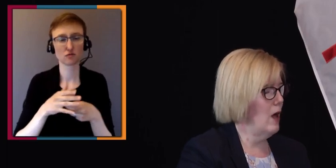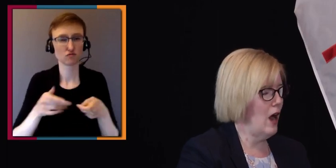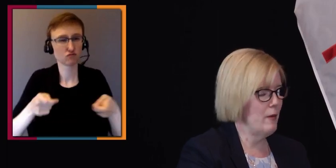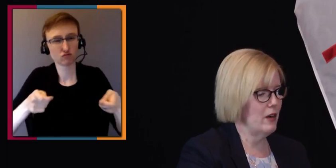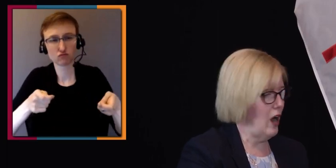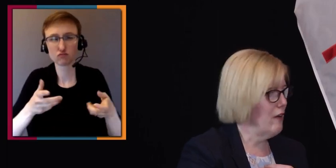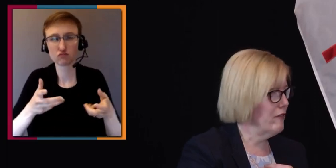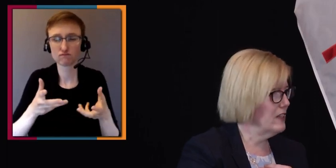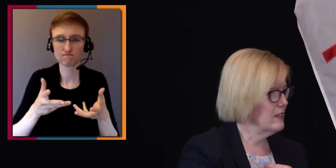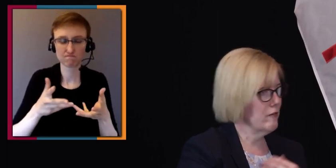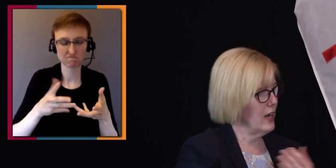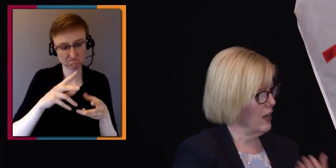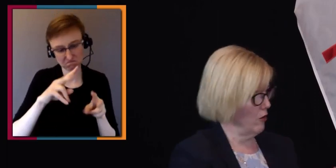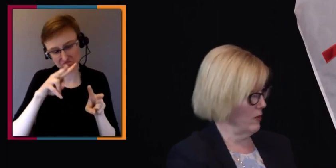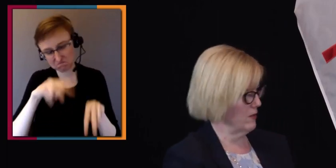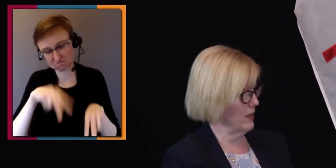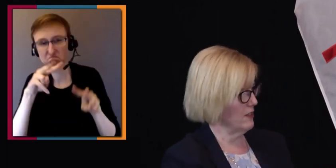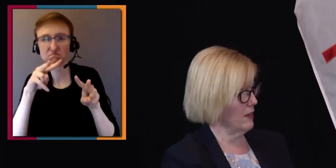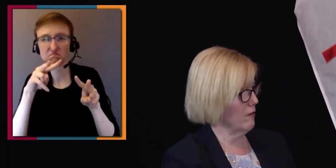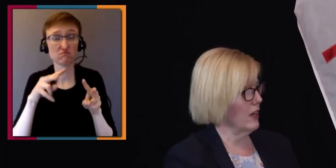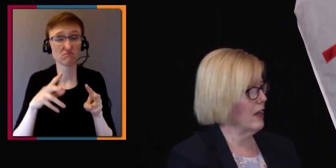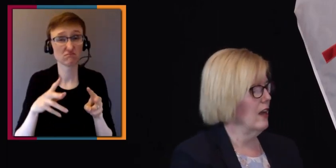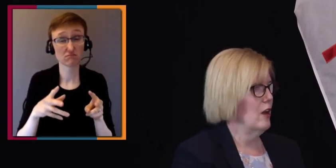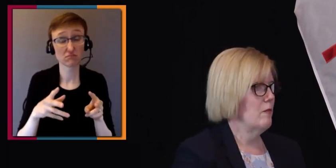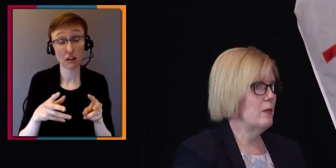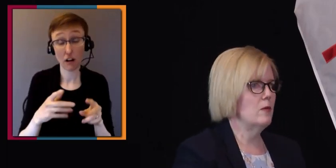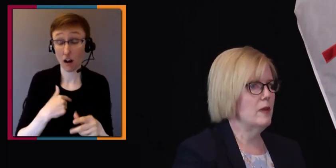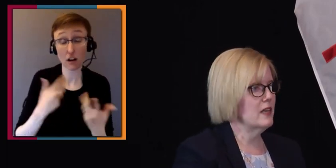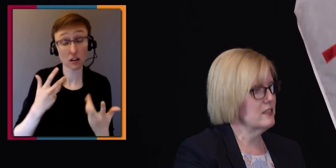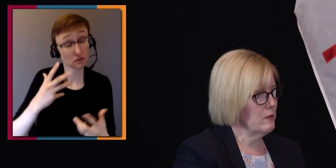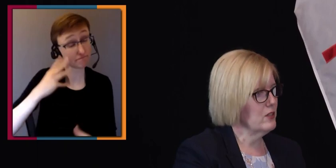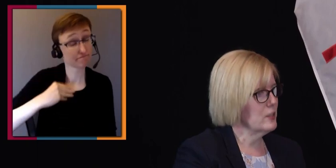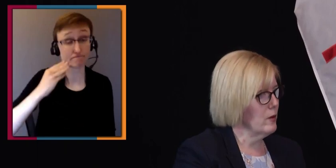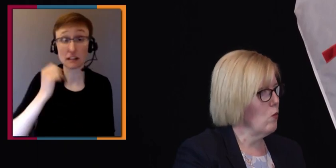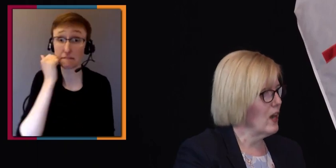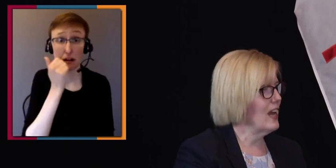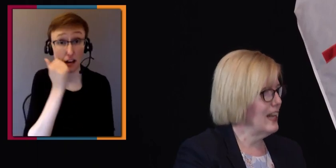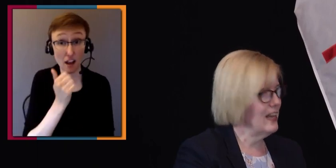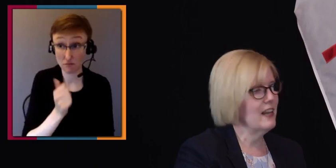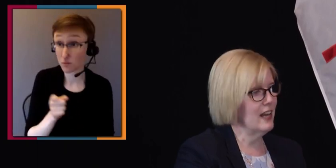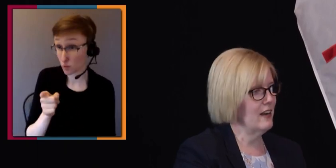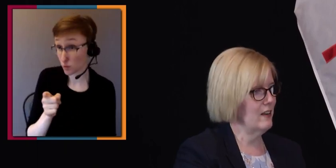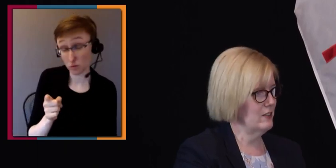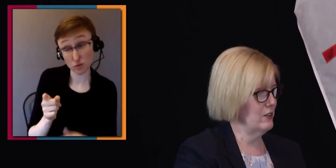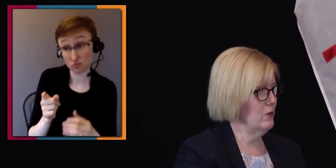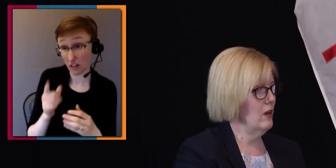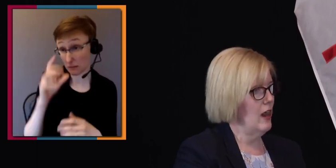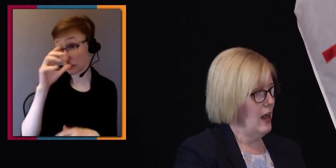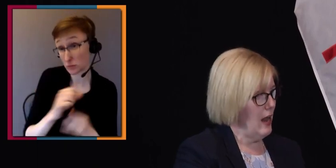And I mean, I face it every day. You must face it every day. People make assumptions about what I can and cannot do.